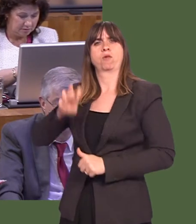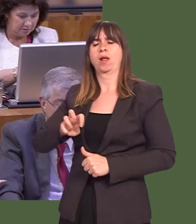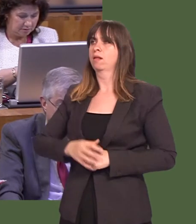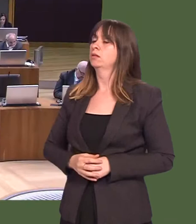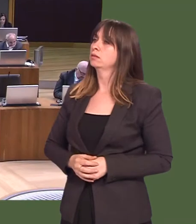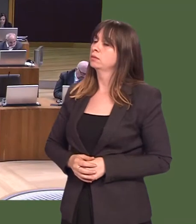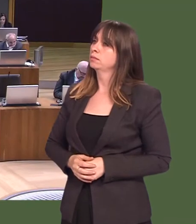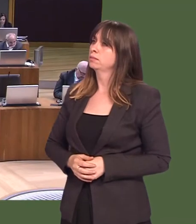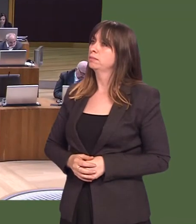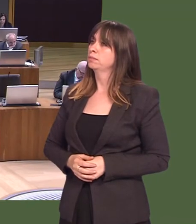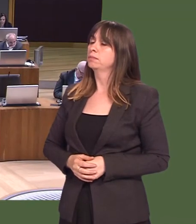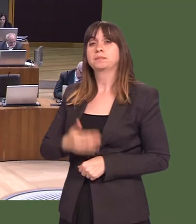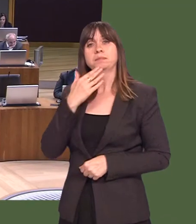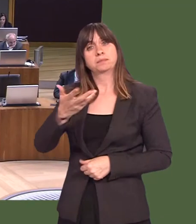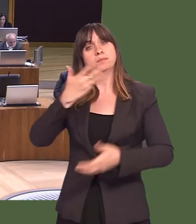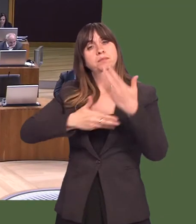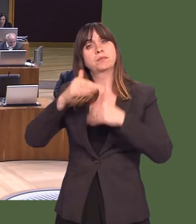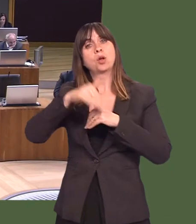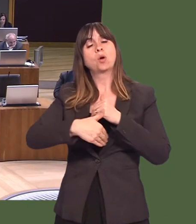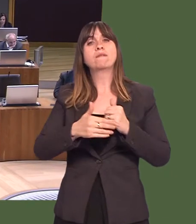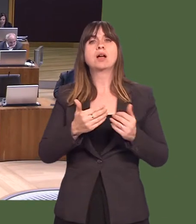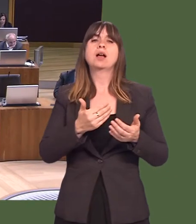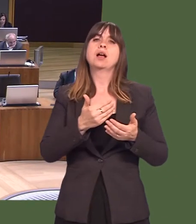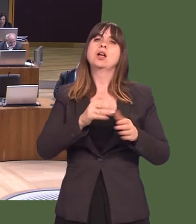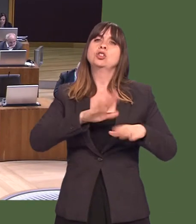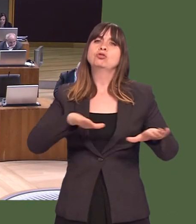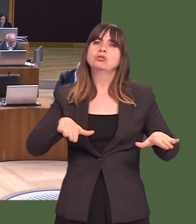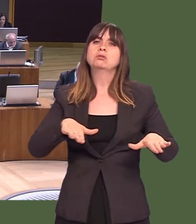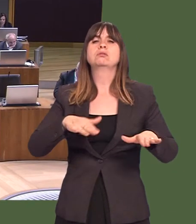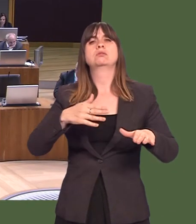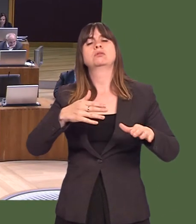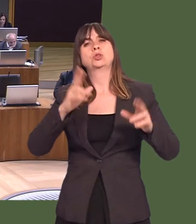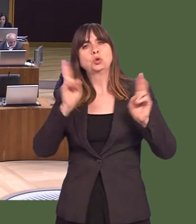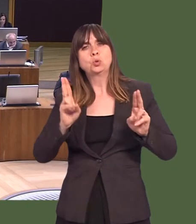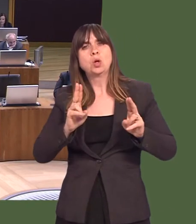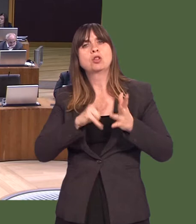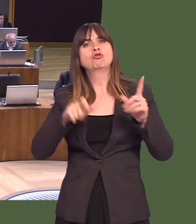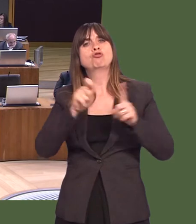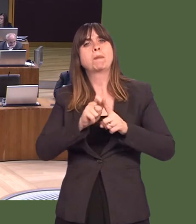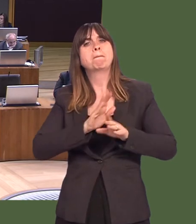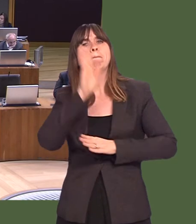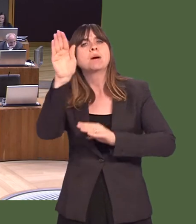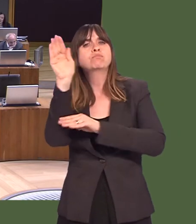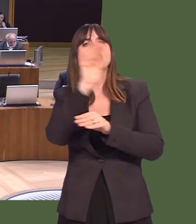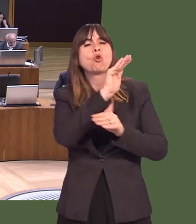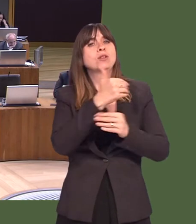Will the First Minister make a statement on pupil and student safety on foreign field trips? OAQ(5)0585(FM) Carwyn Jones: Yes, up-to-date advice for trips